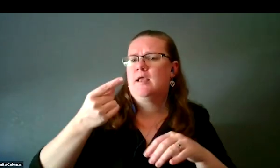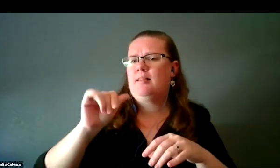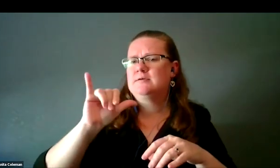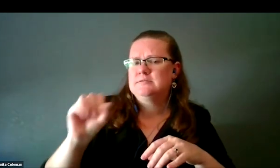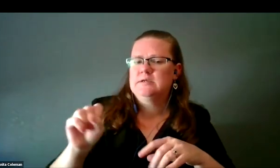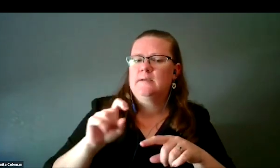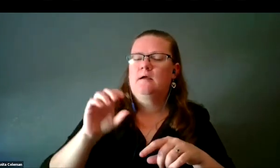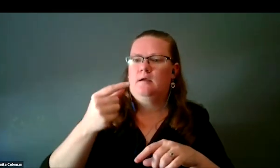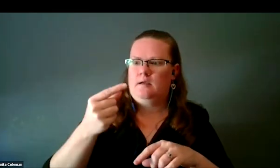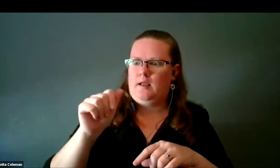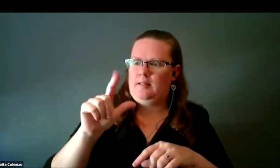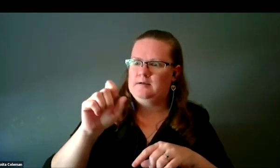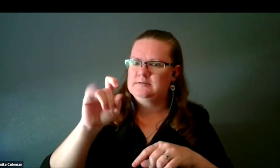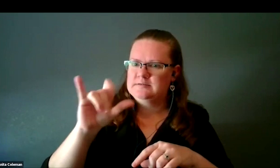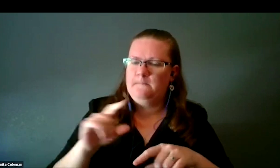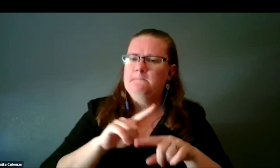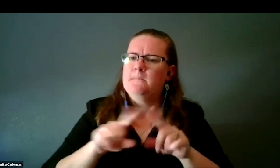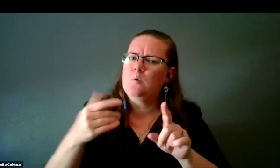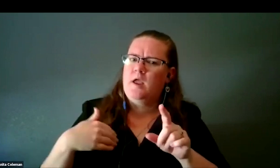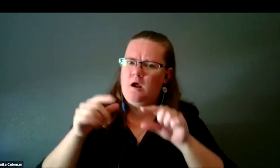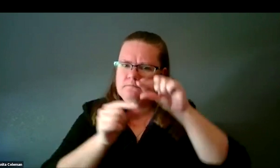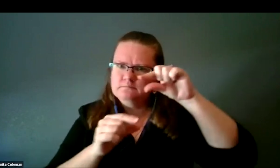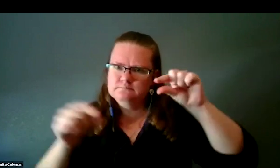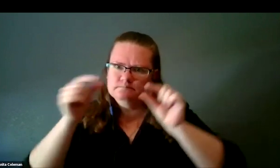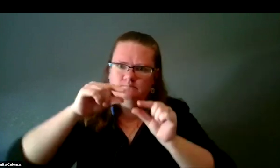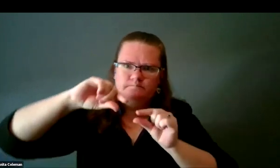You can do some hand, create regions or paint or whatever,